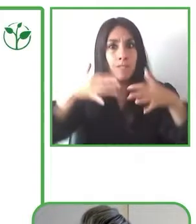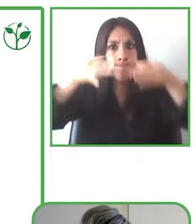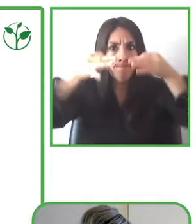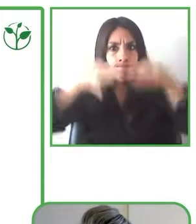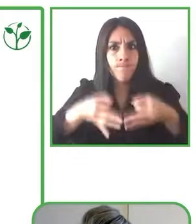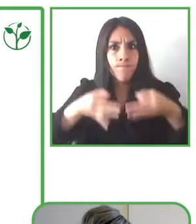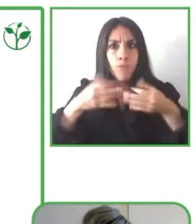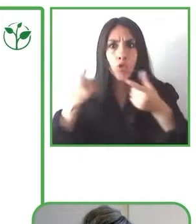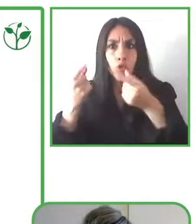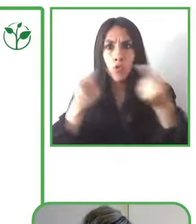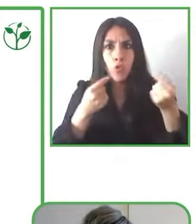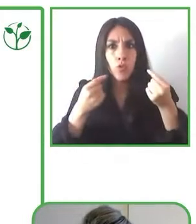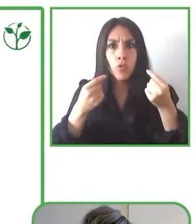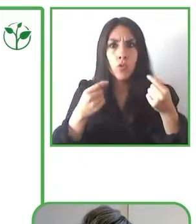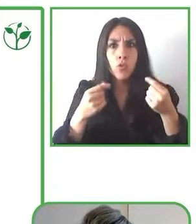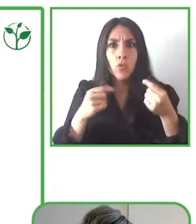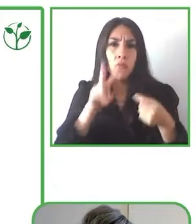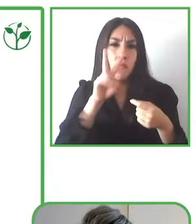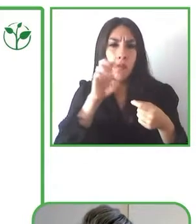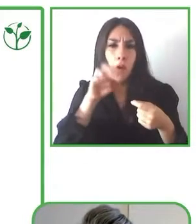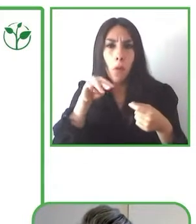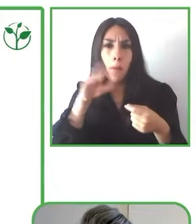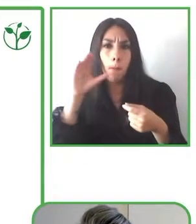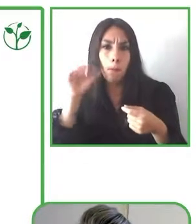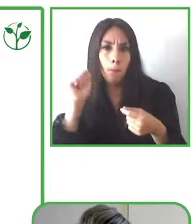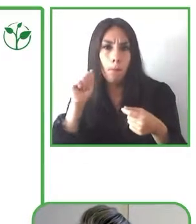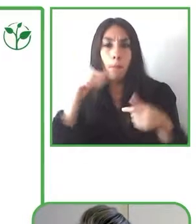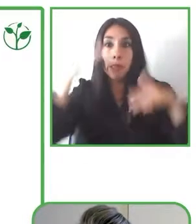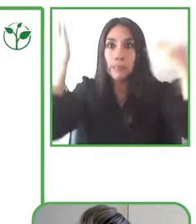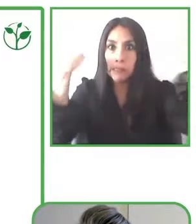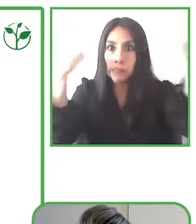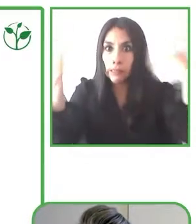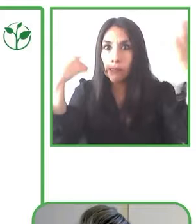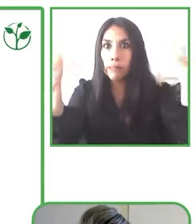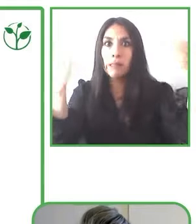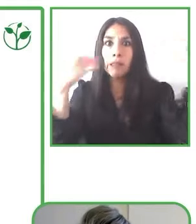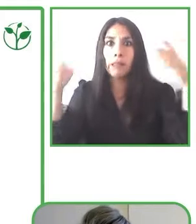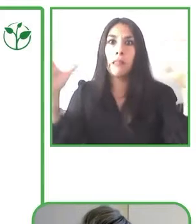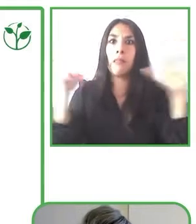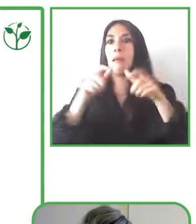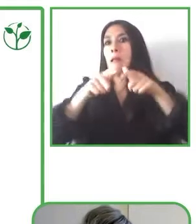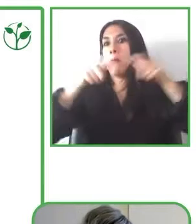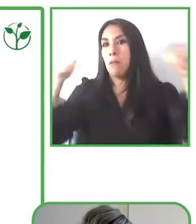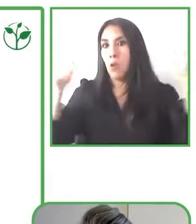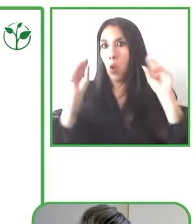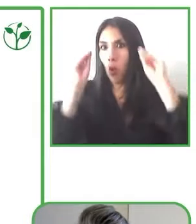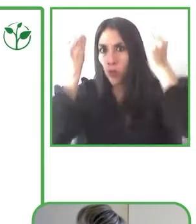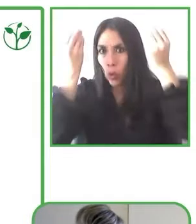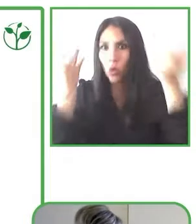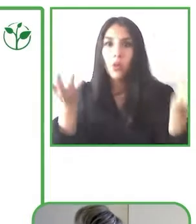creating the VEM CA network and bringing our methodology